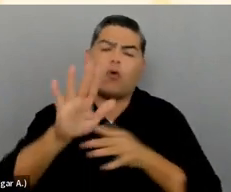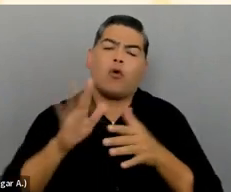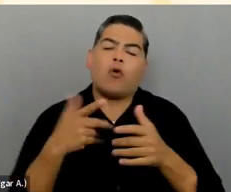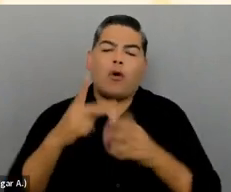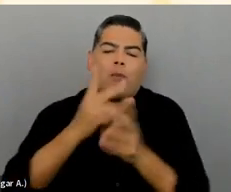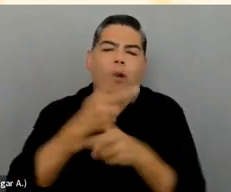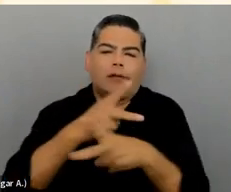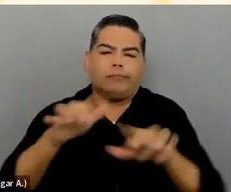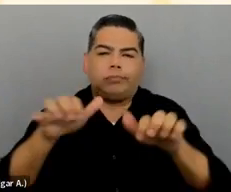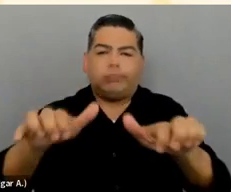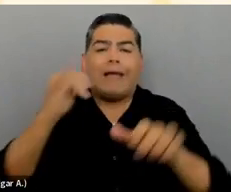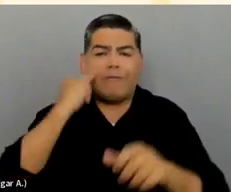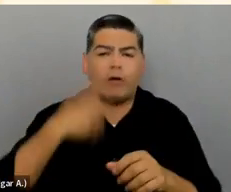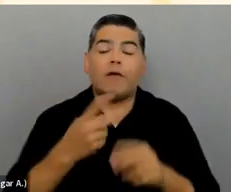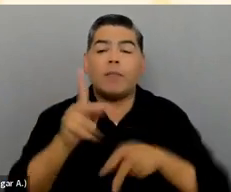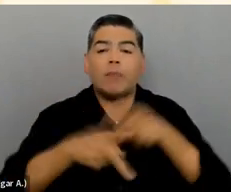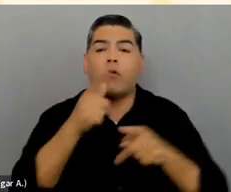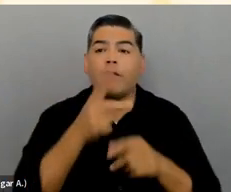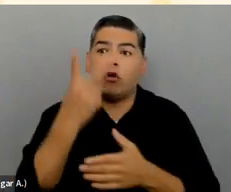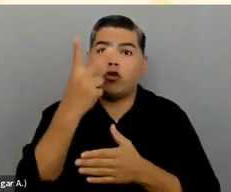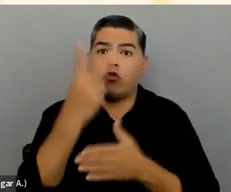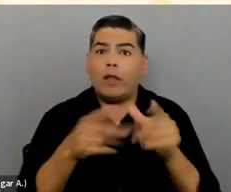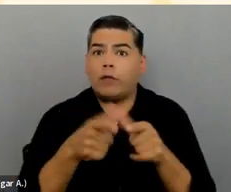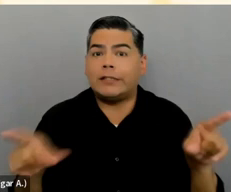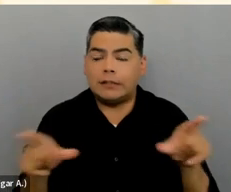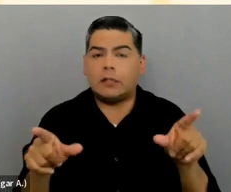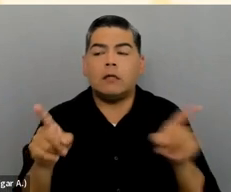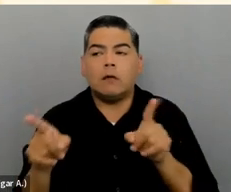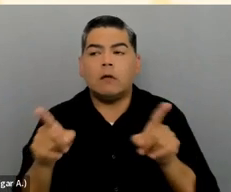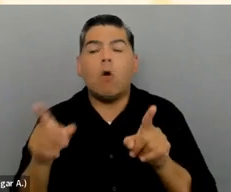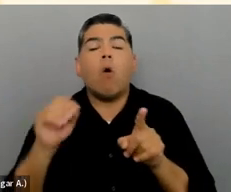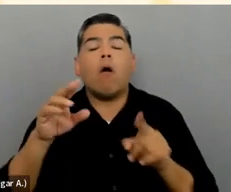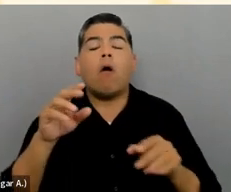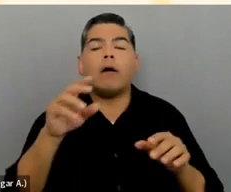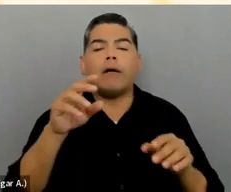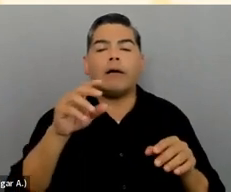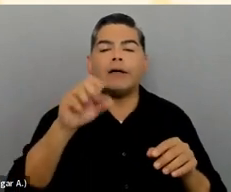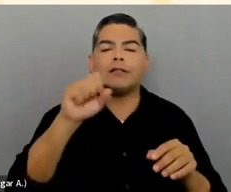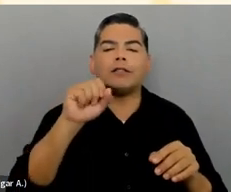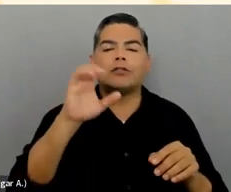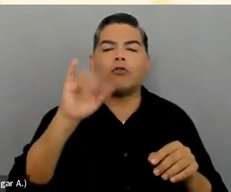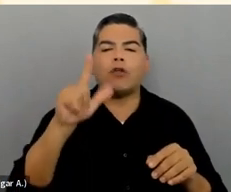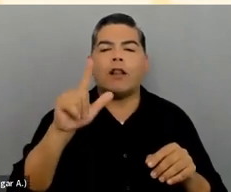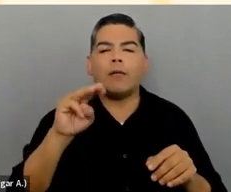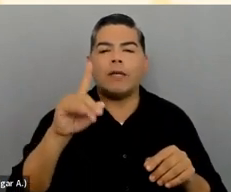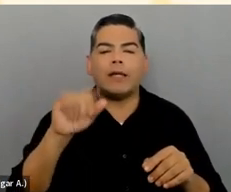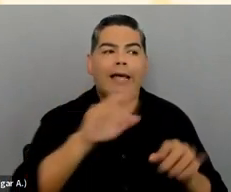or you're a national organization and you're speaking to people on social media in both English and French, then yes,